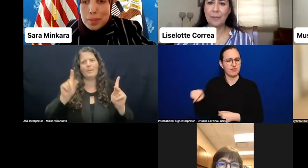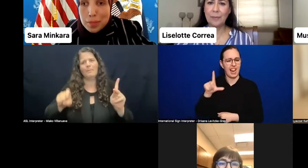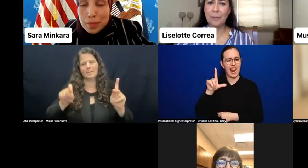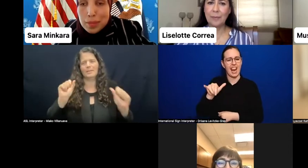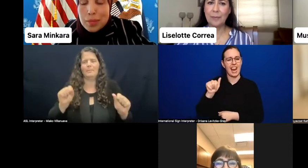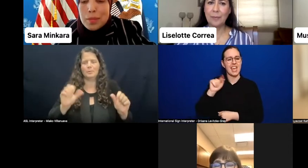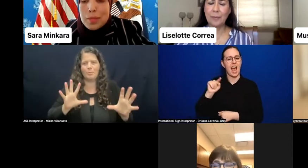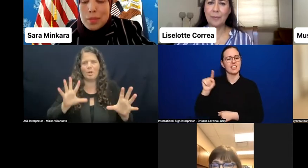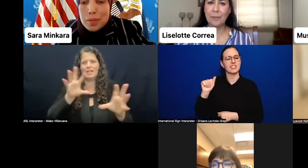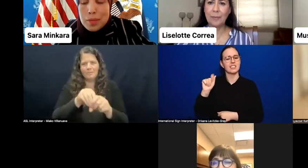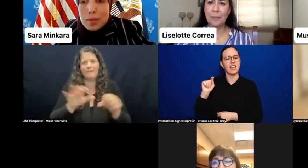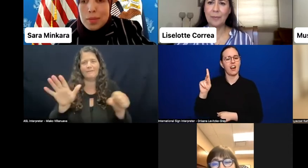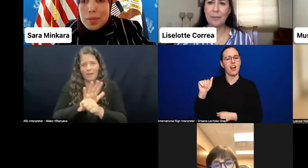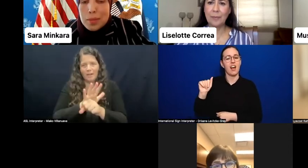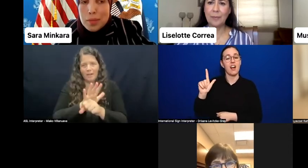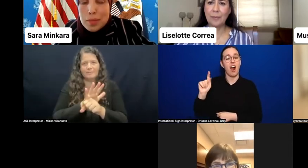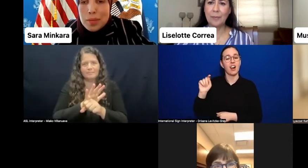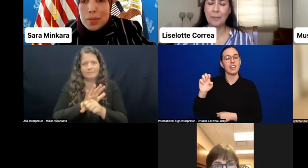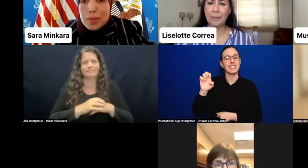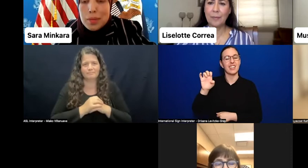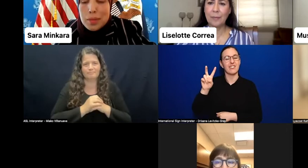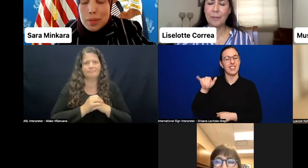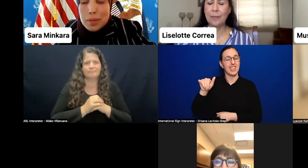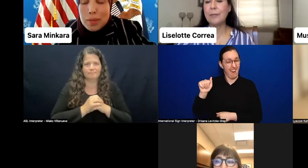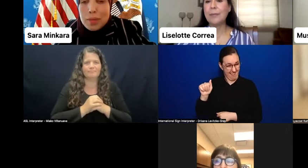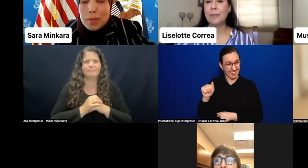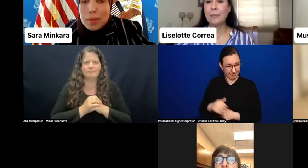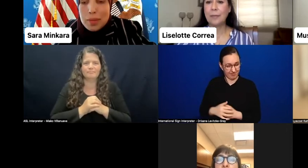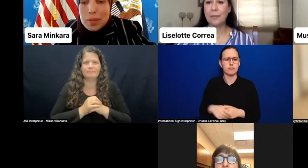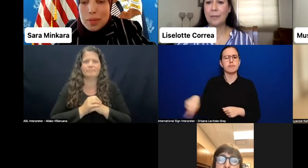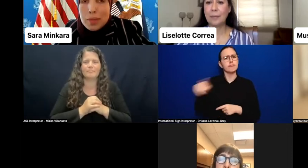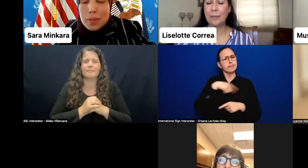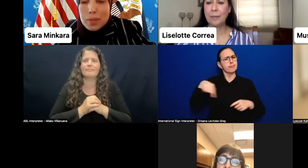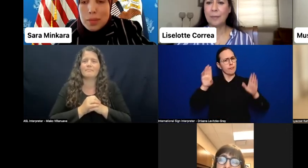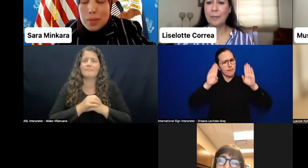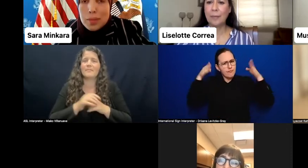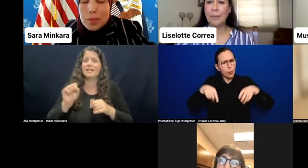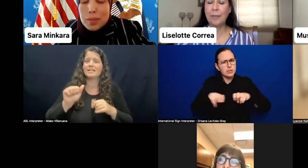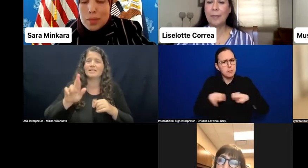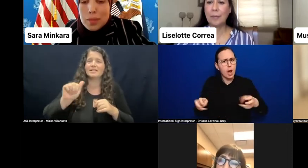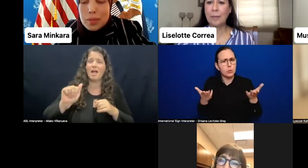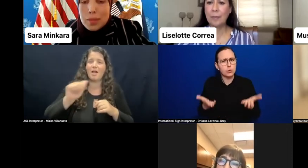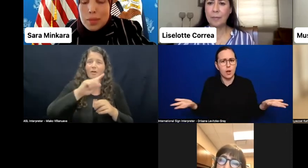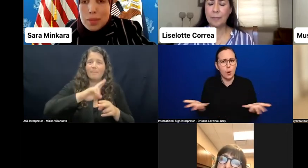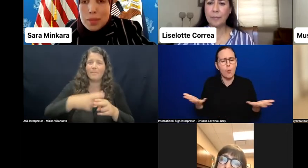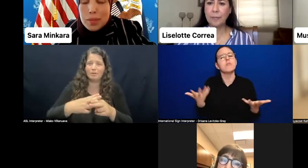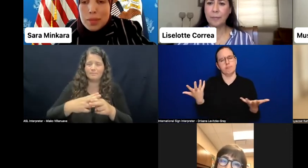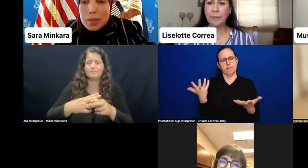As Sara mentioned in December of 2021, President Biden convened a broad and diverse group